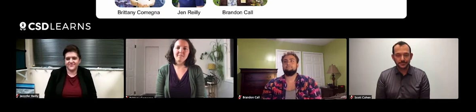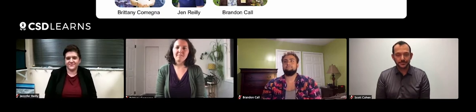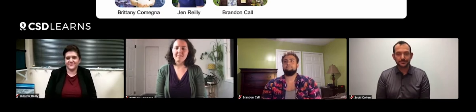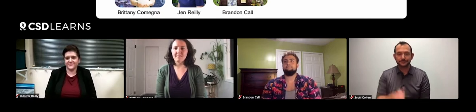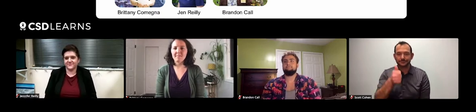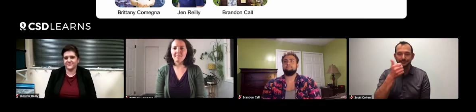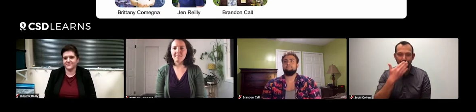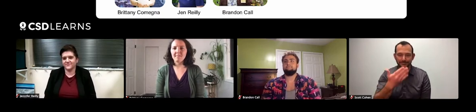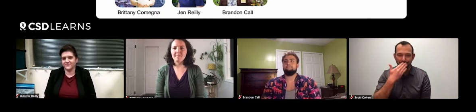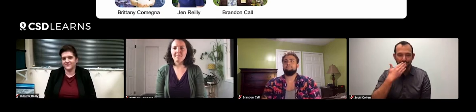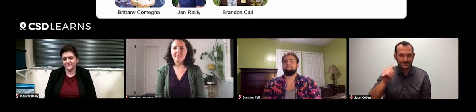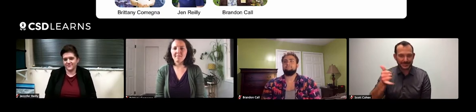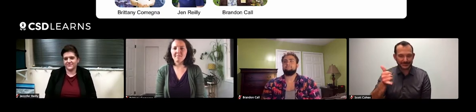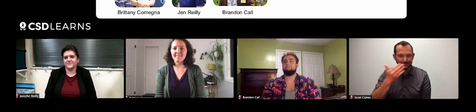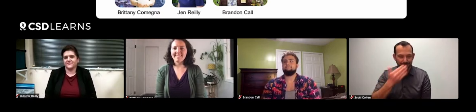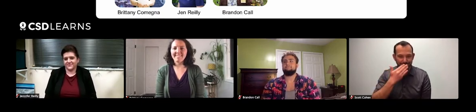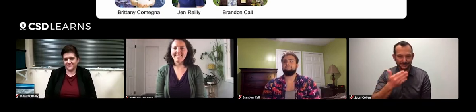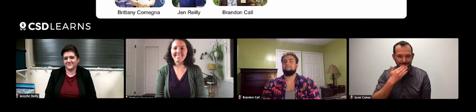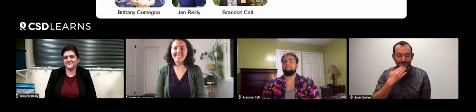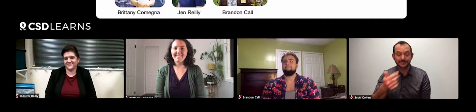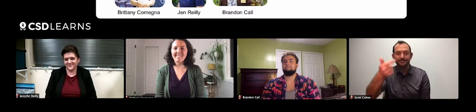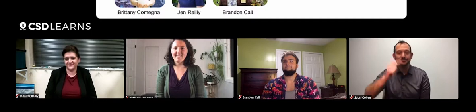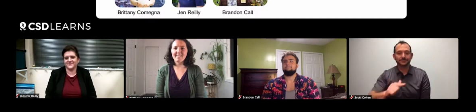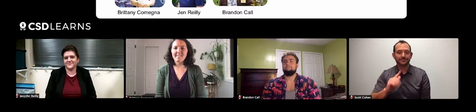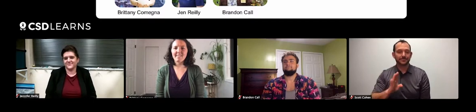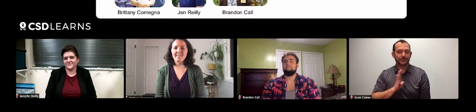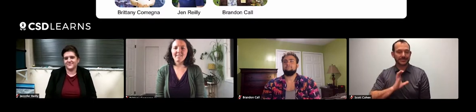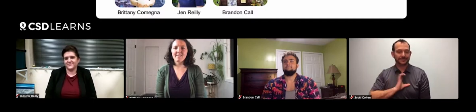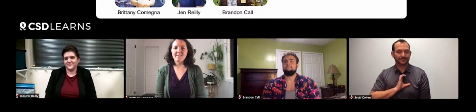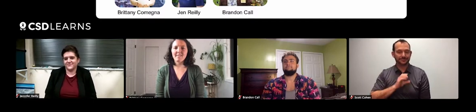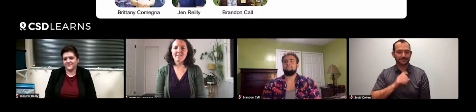[Scott] Thank you so much, Jennifer. Now Brandon Call?